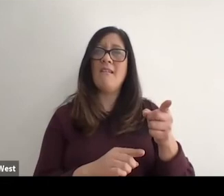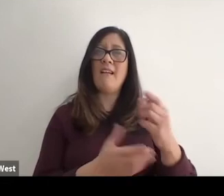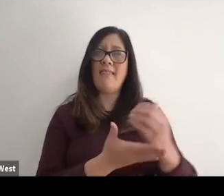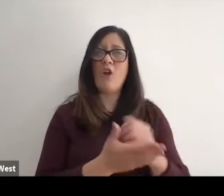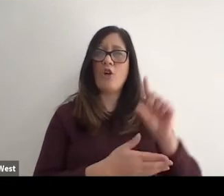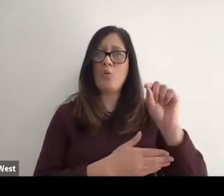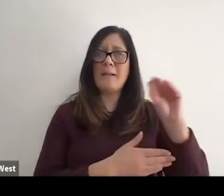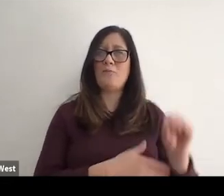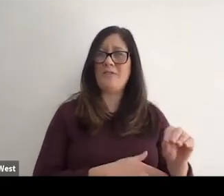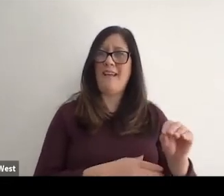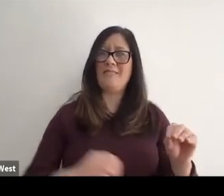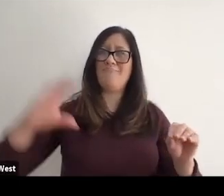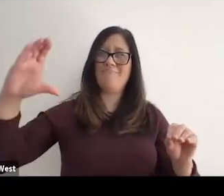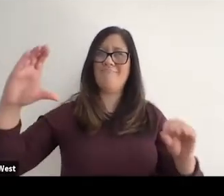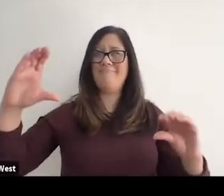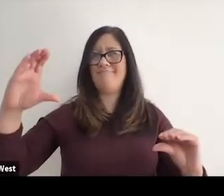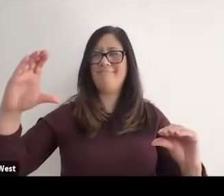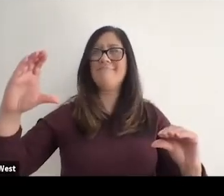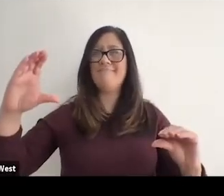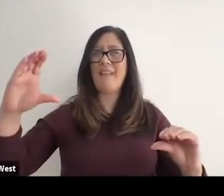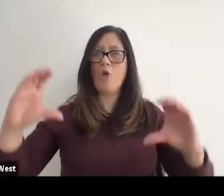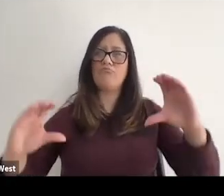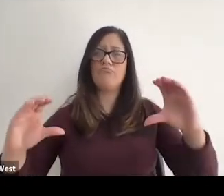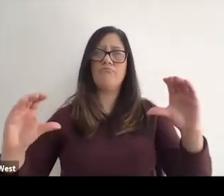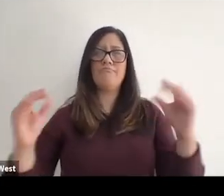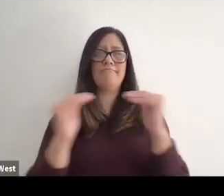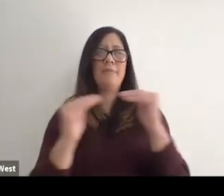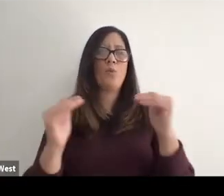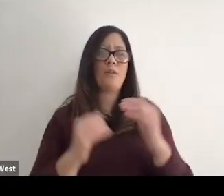for winning a gold medal, and that obviously was not was no